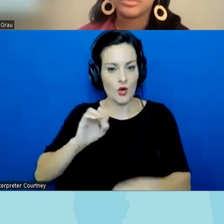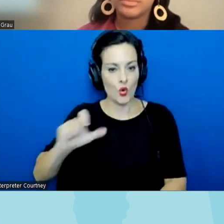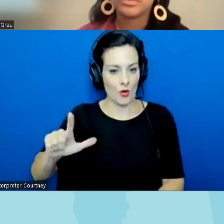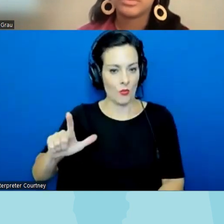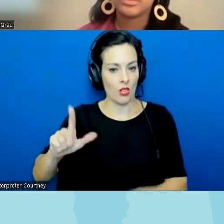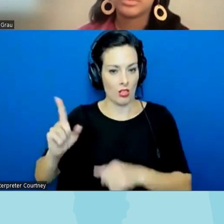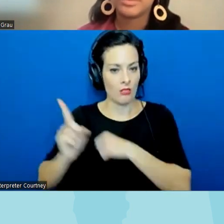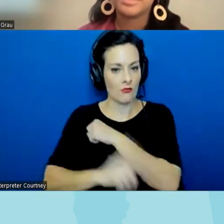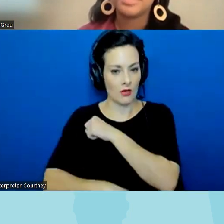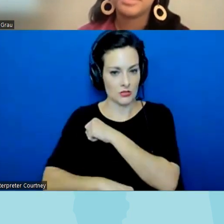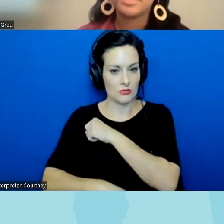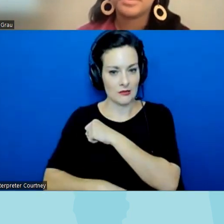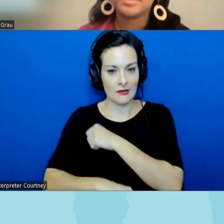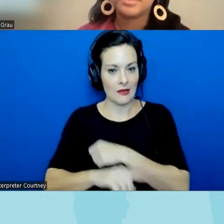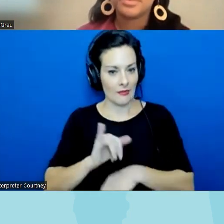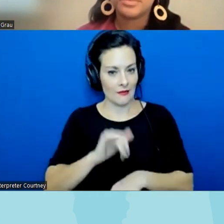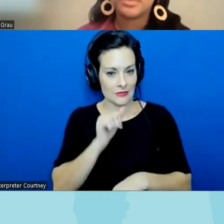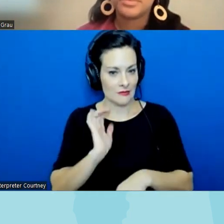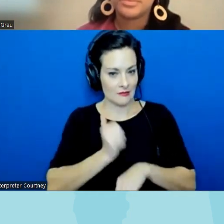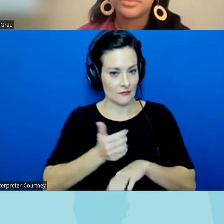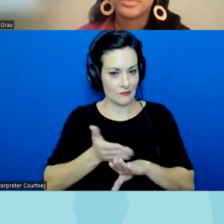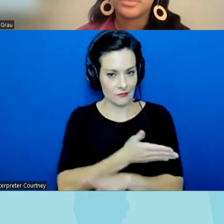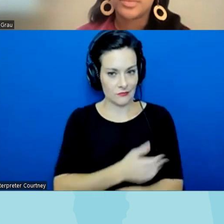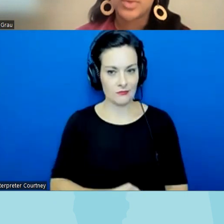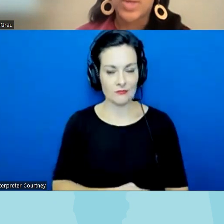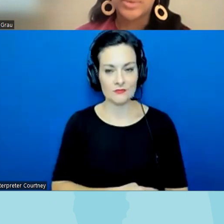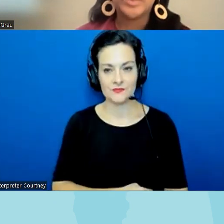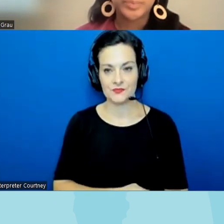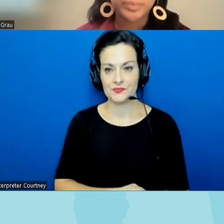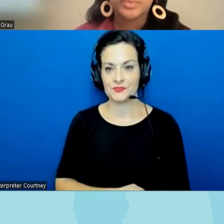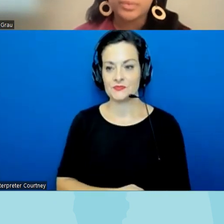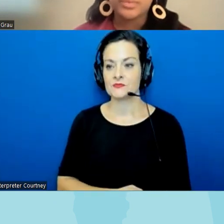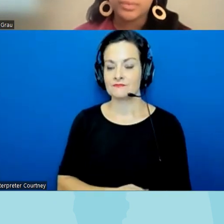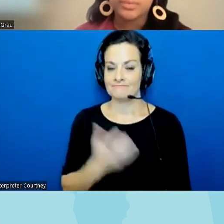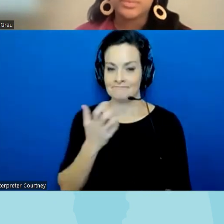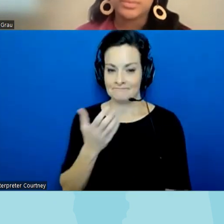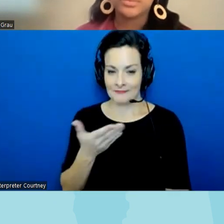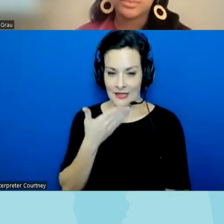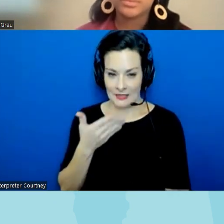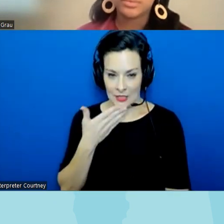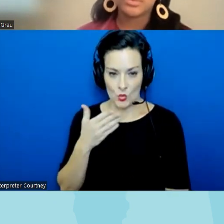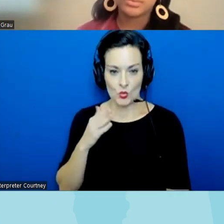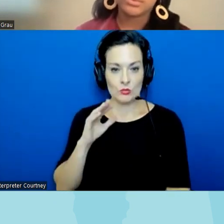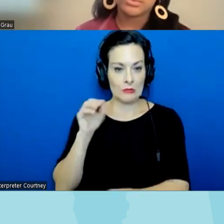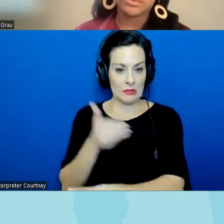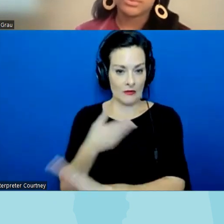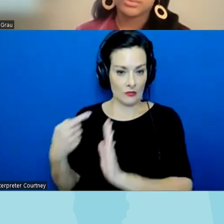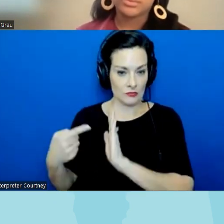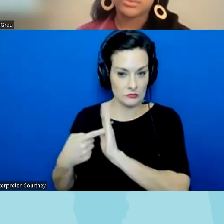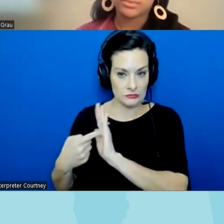before wow and thank you for sharing that really powerful example of how the the sort